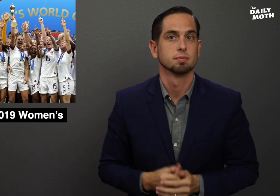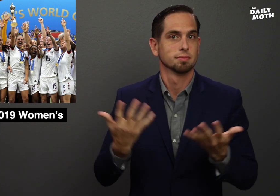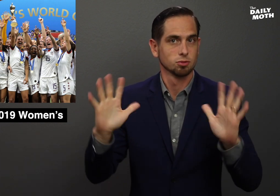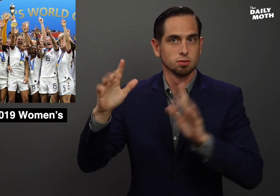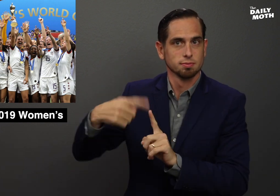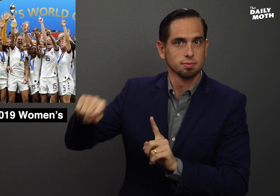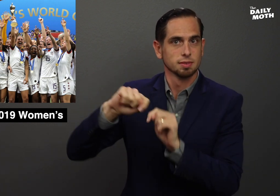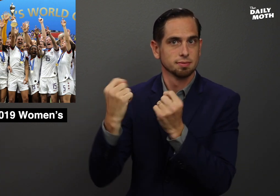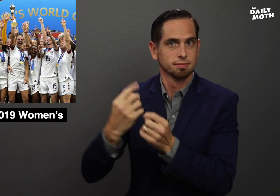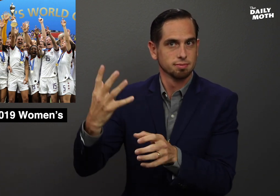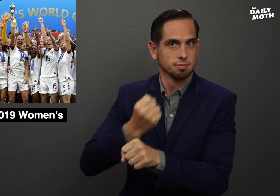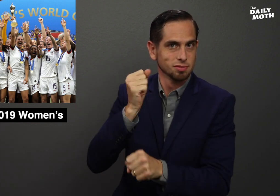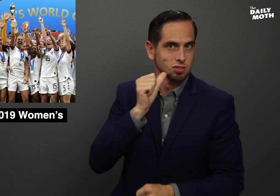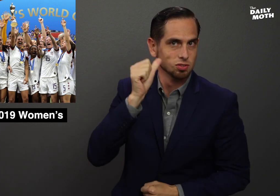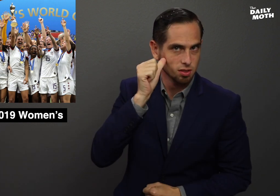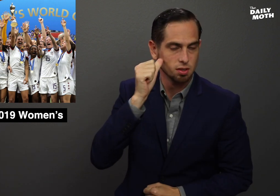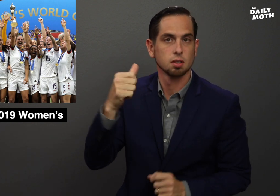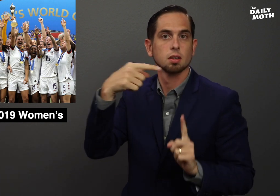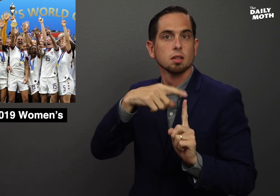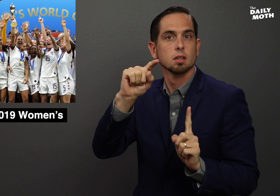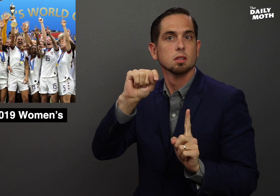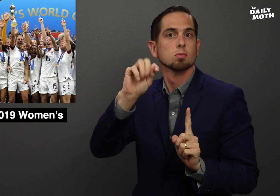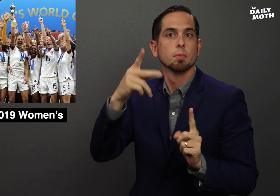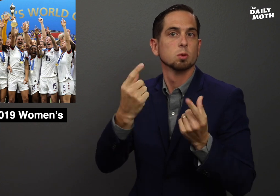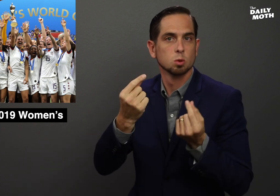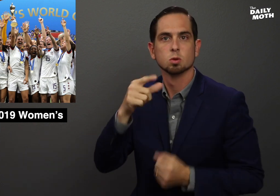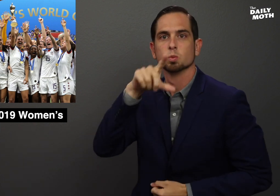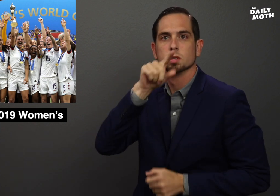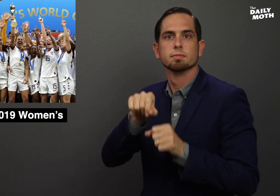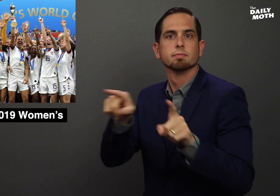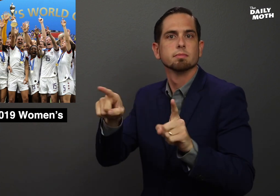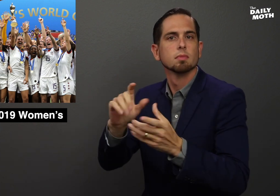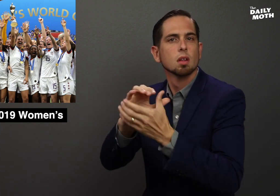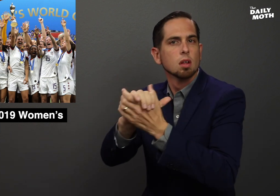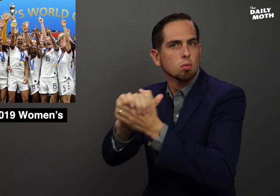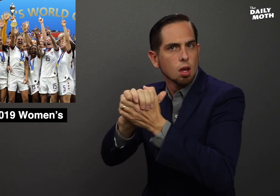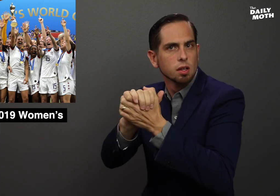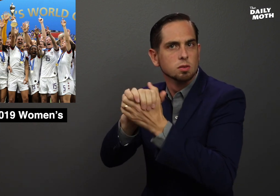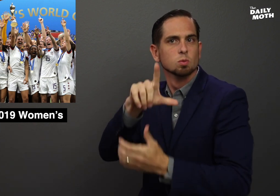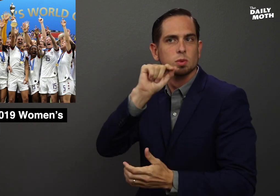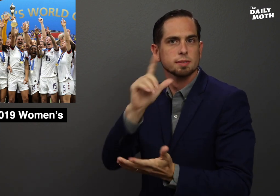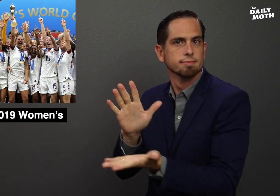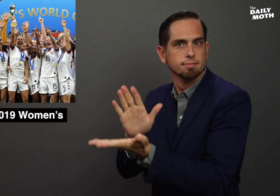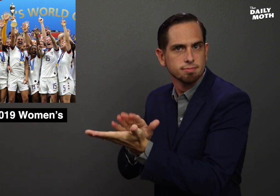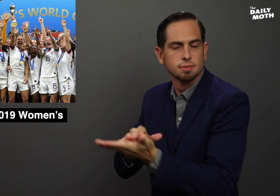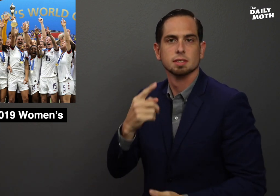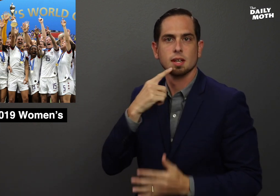After the team's victory yesterday, Trump tweeted a congratulatory tweet and said